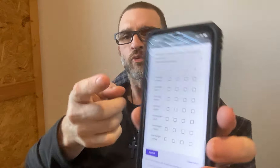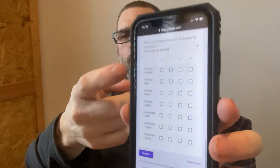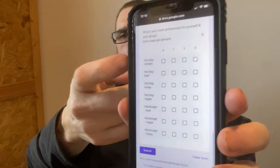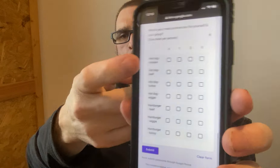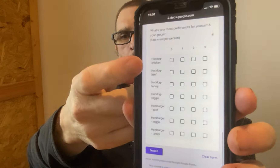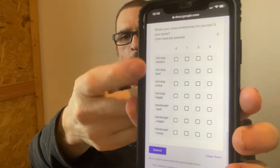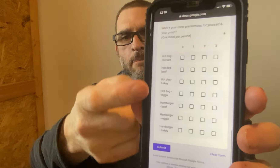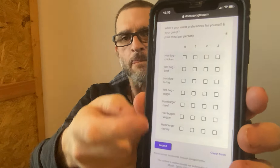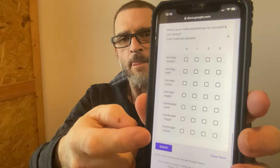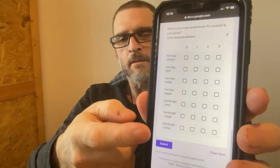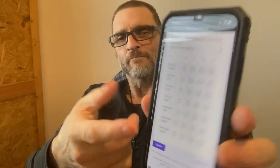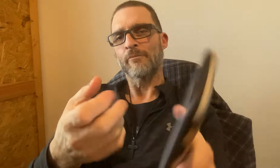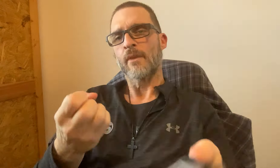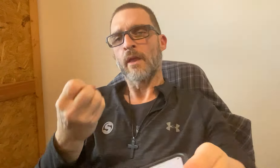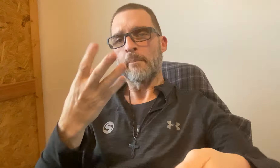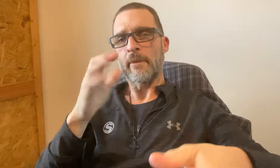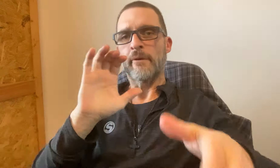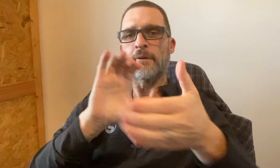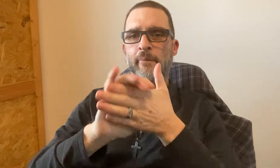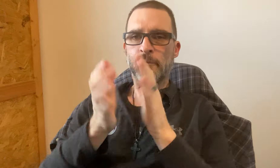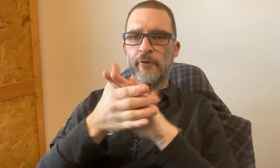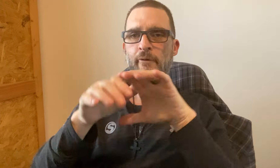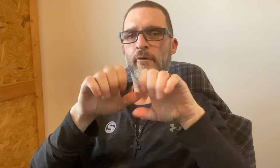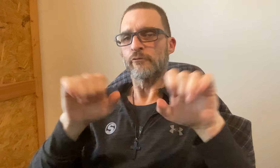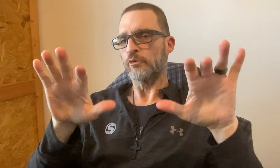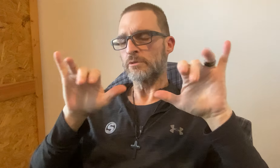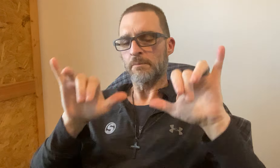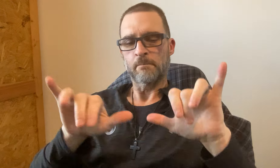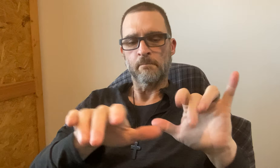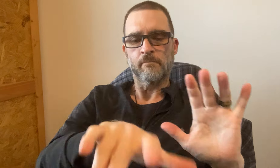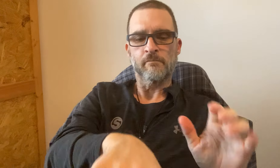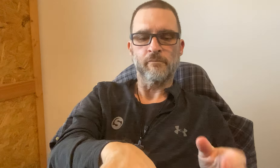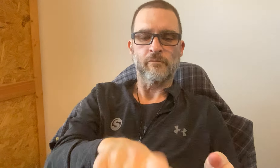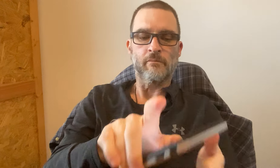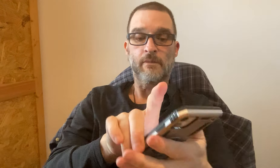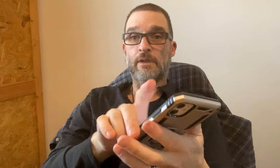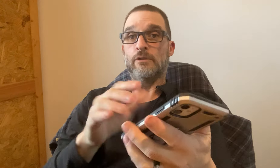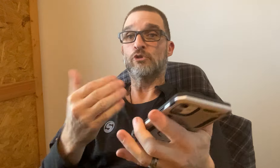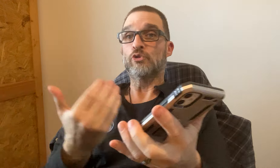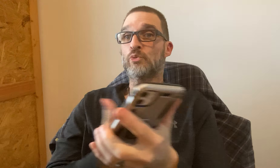and Food options here. How many hamburgers, hot dogs, it's the same.